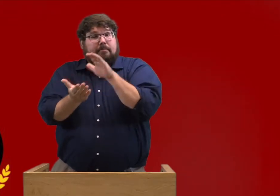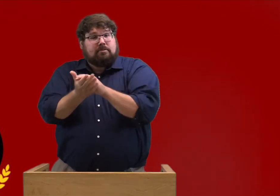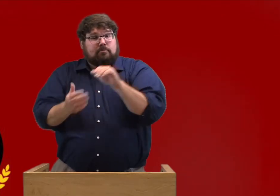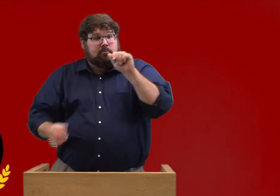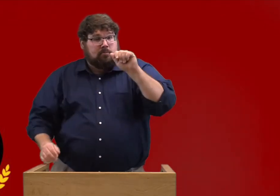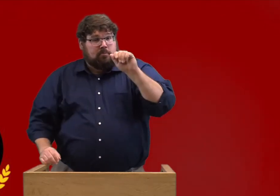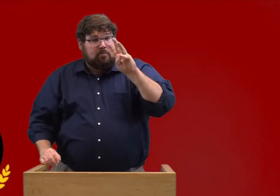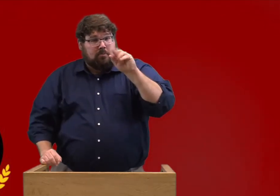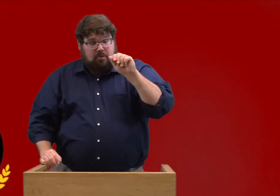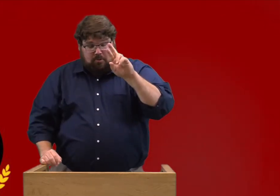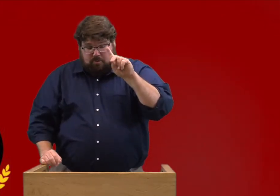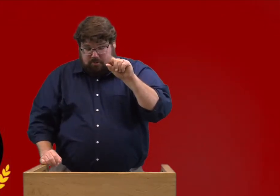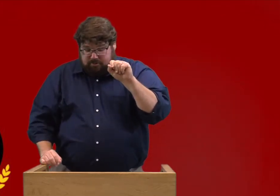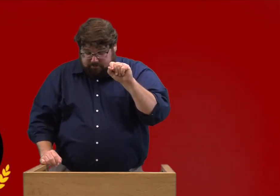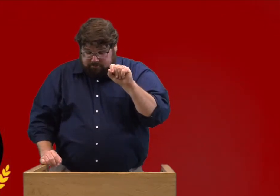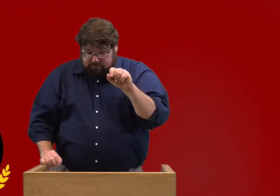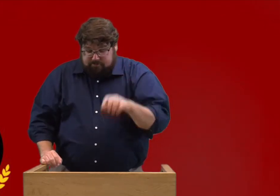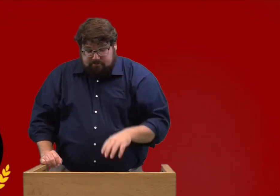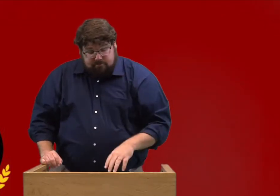Starting with academic awards.